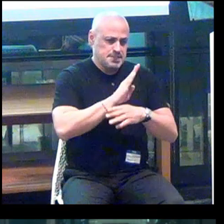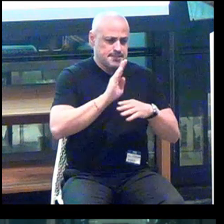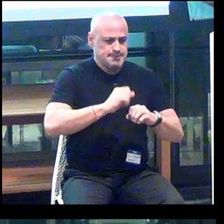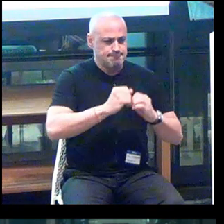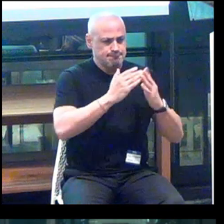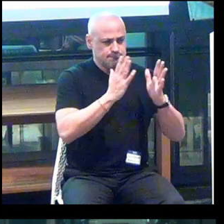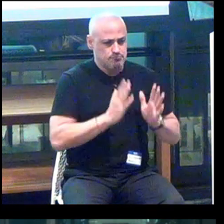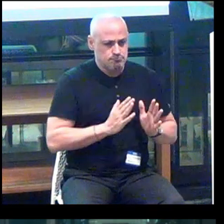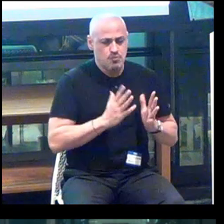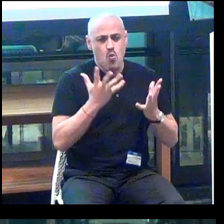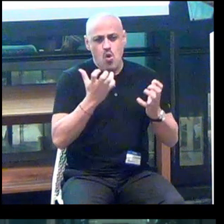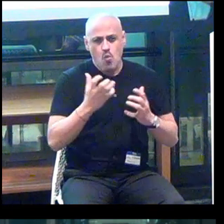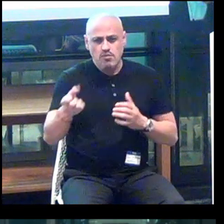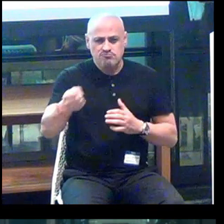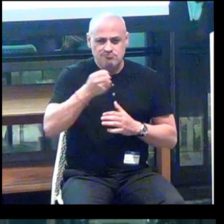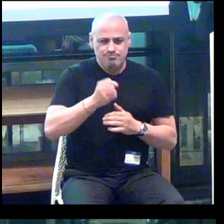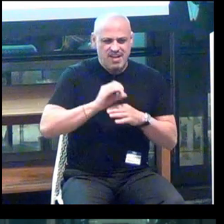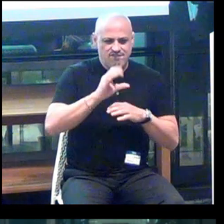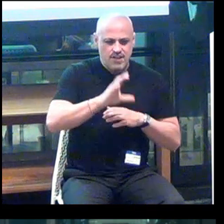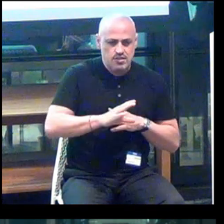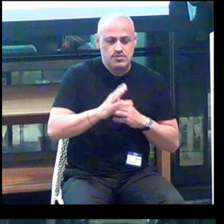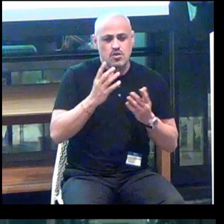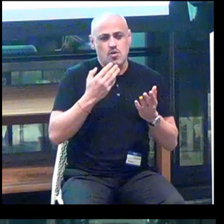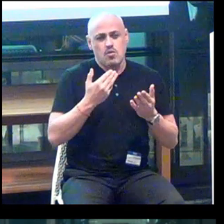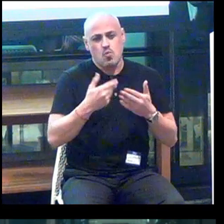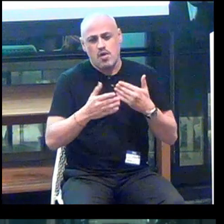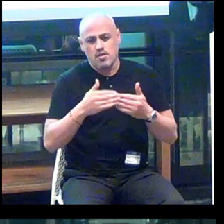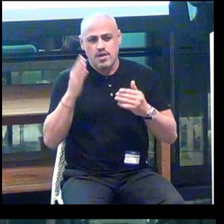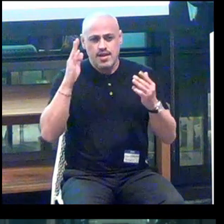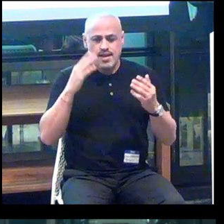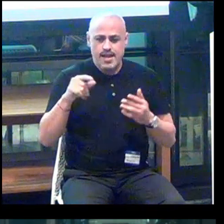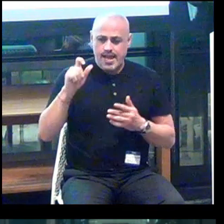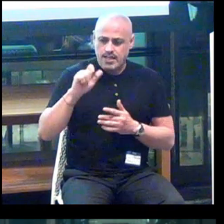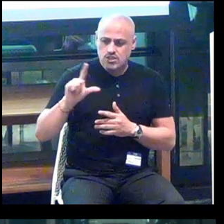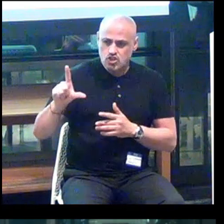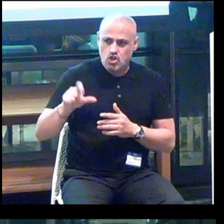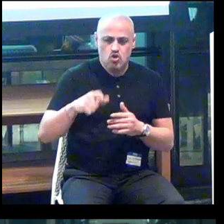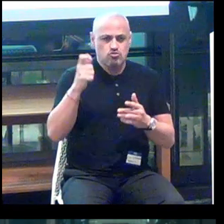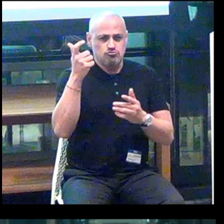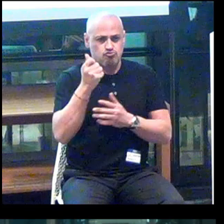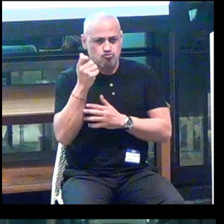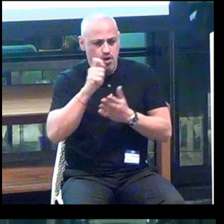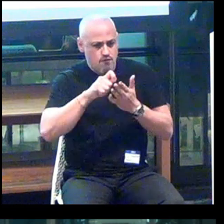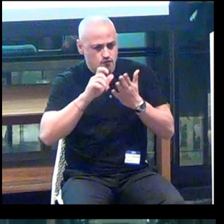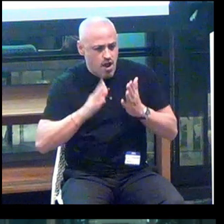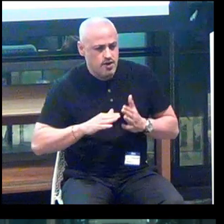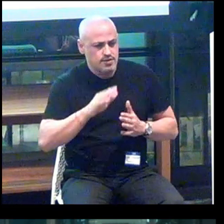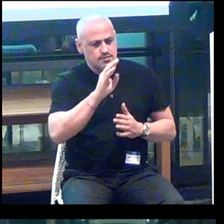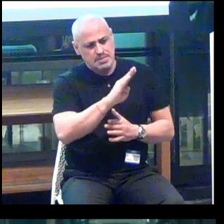We want to bring investors -- whether it's angel investors, grant writers, VCs, we want to bring them to the table.